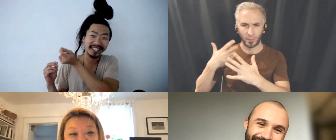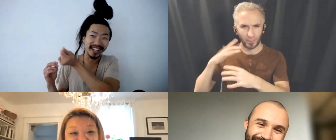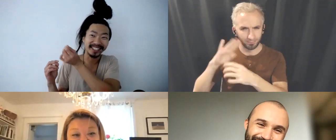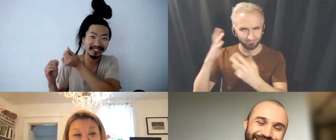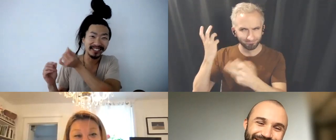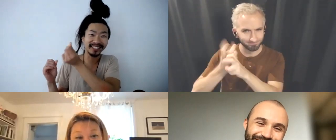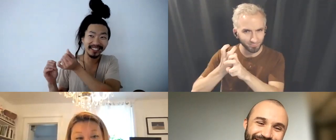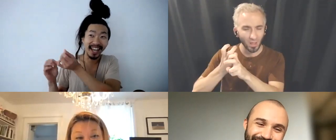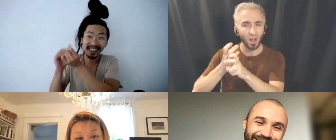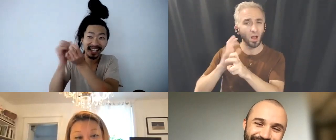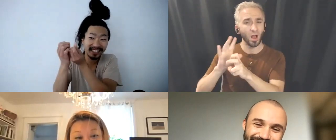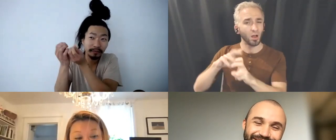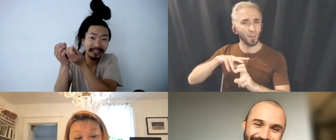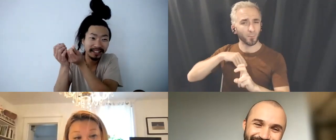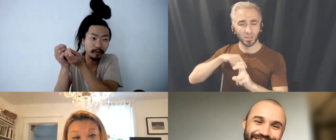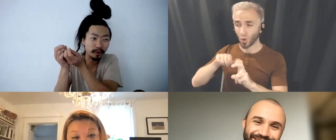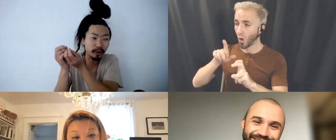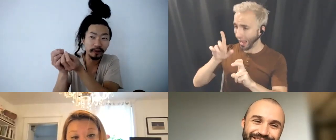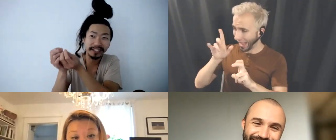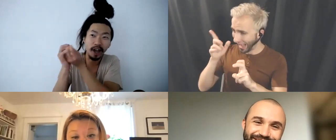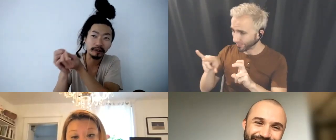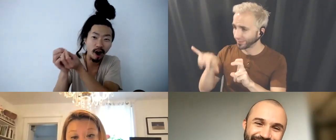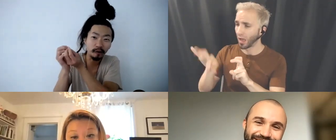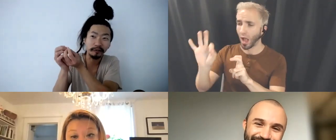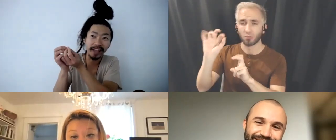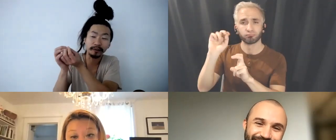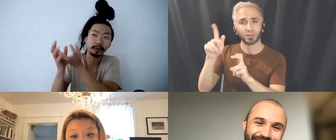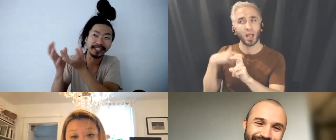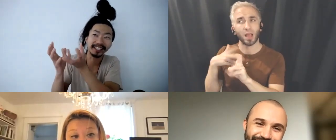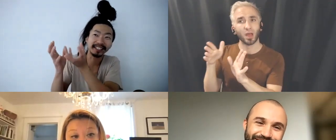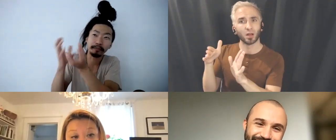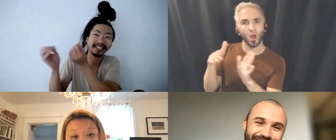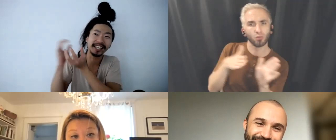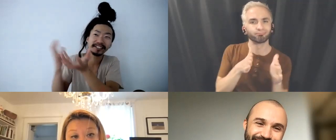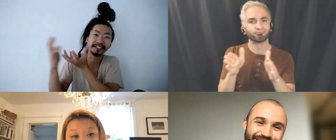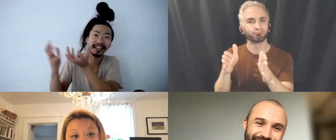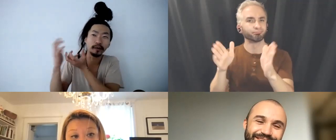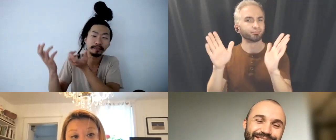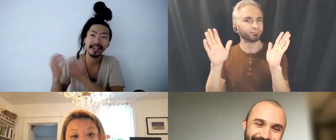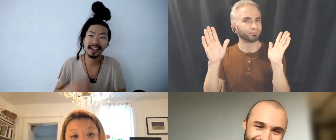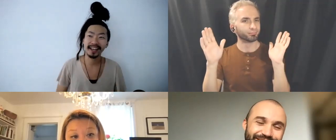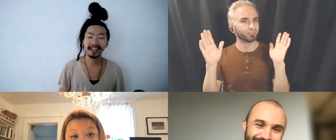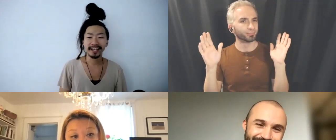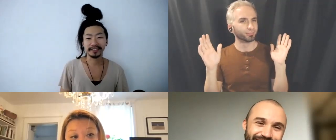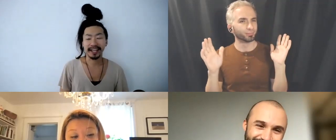Is to really do that and that's sometimes the most beautiful thing come out of those resistance and mistakes too right, that we make. Yeah, so yeah.